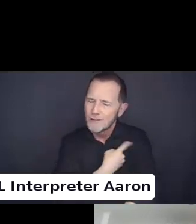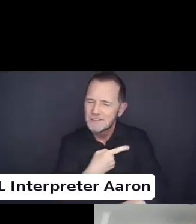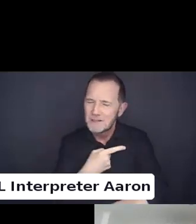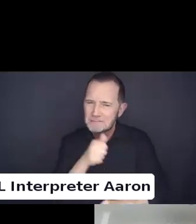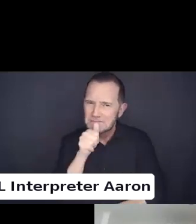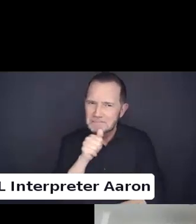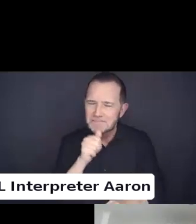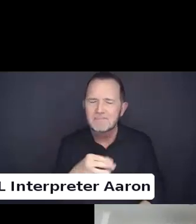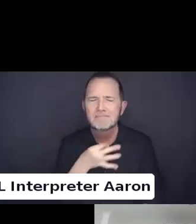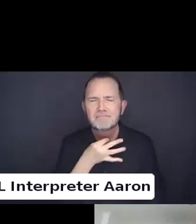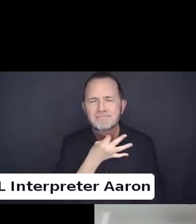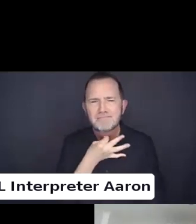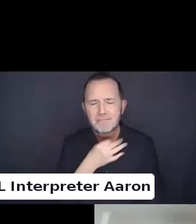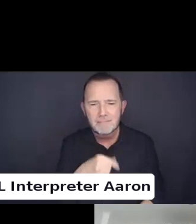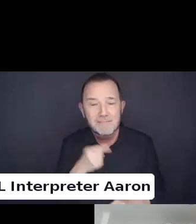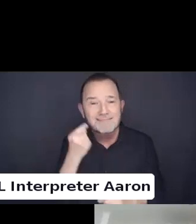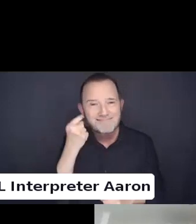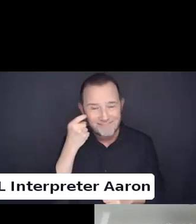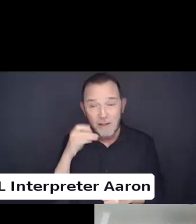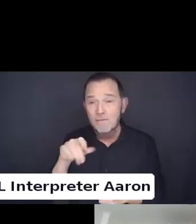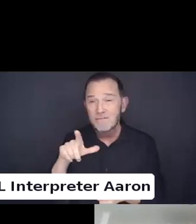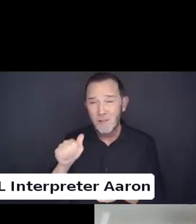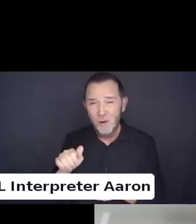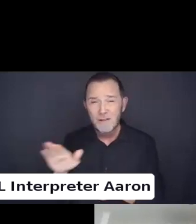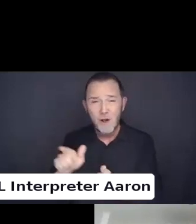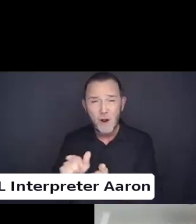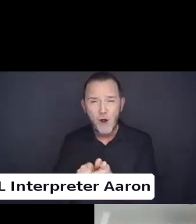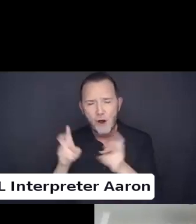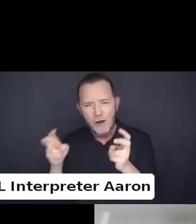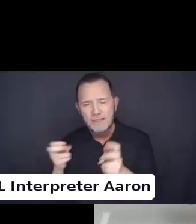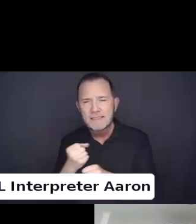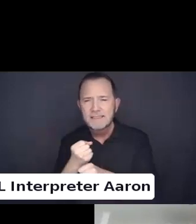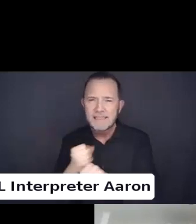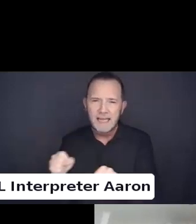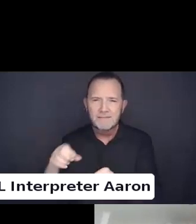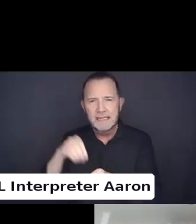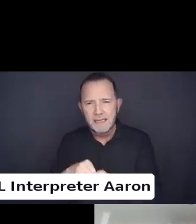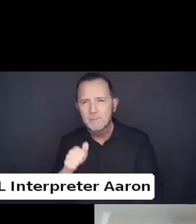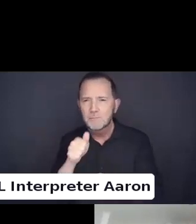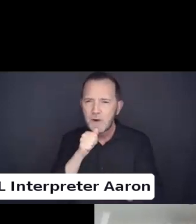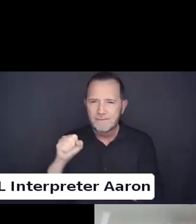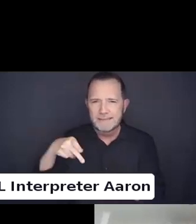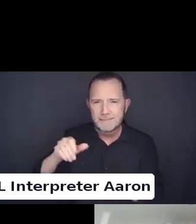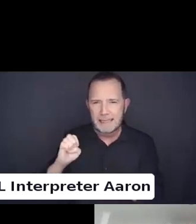How will the recent passage of Florida safety if private spaces act impact people's ability